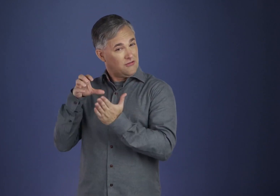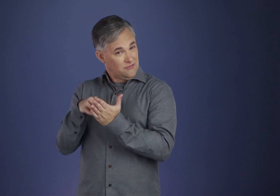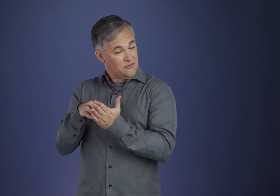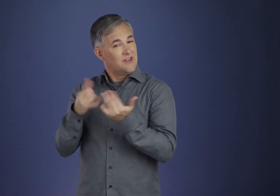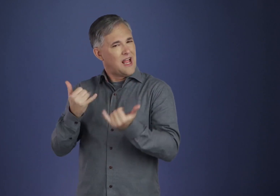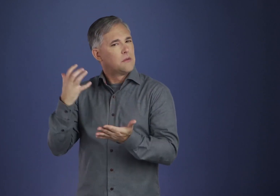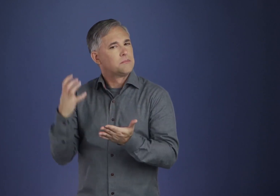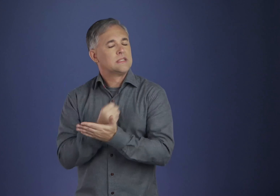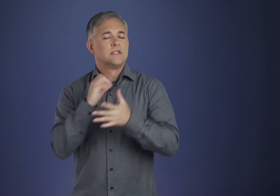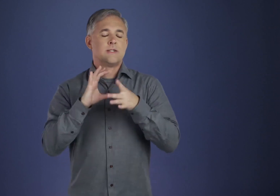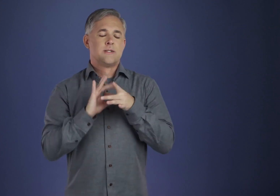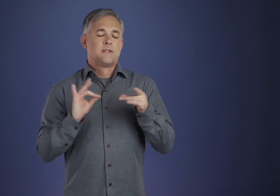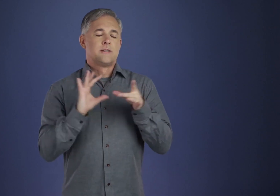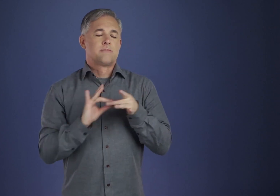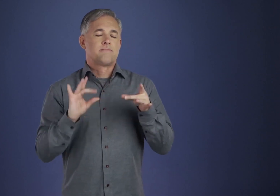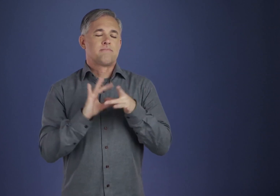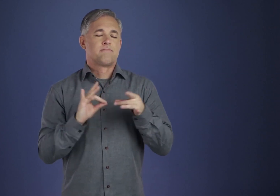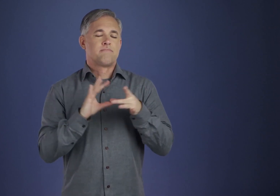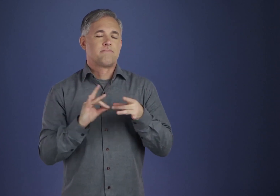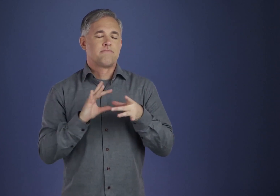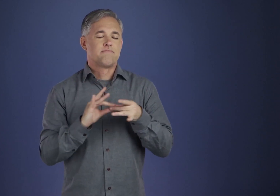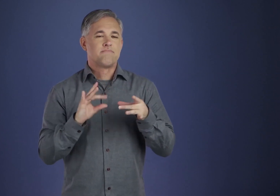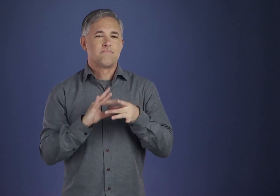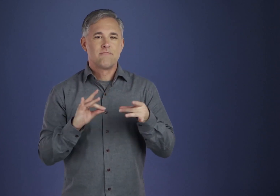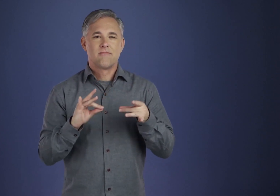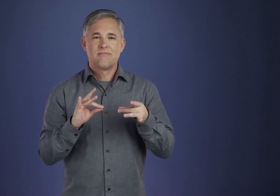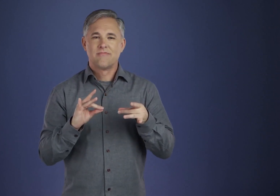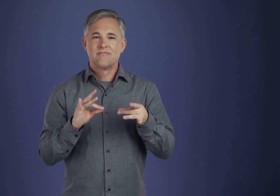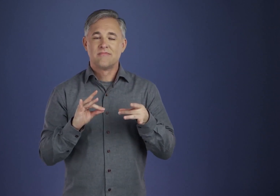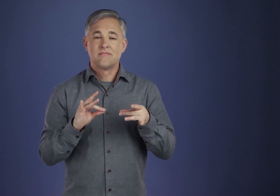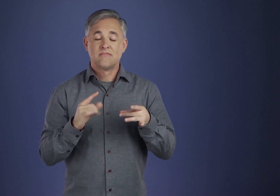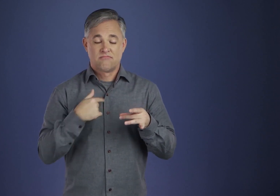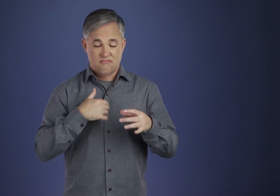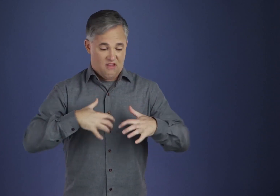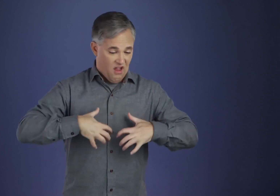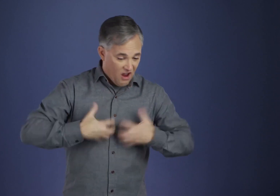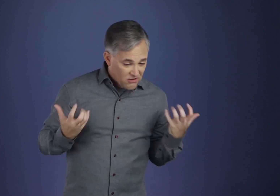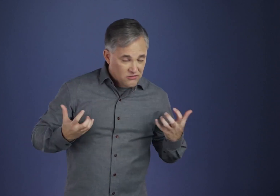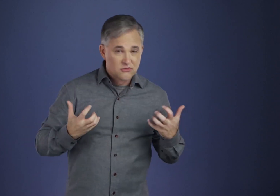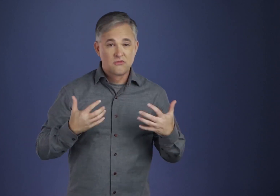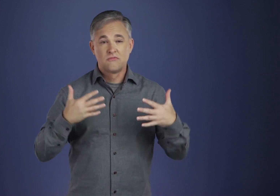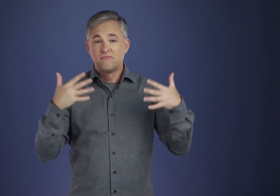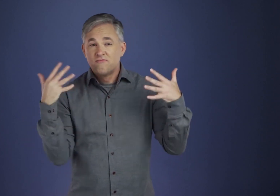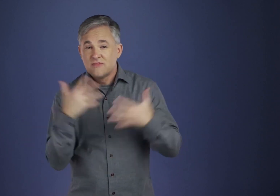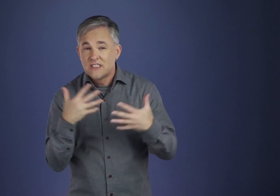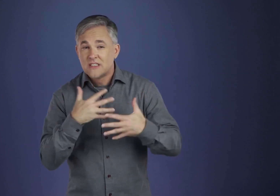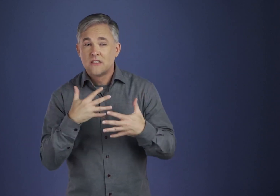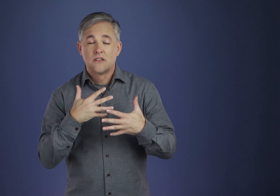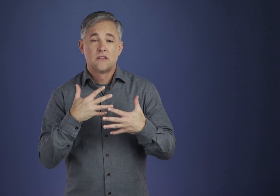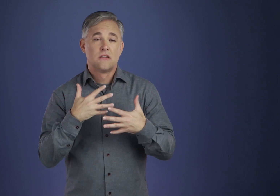At these critical moments, if we remind ourselves that “it is better to comfort than to be comforted,